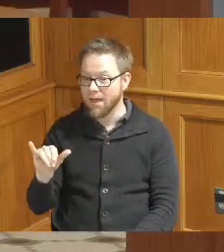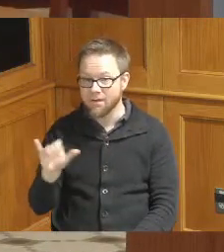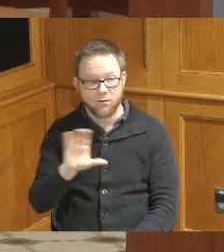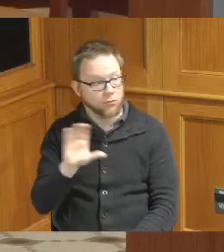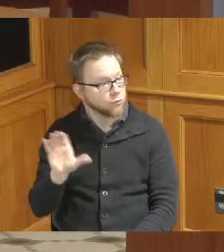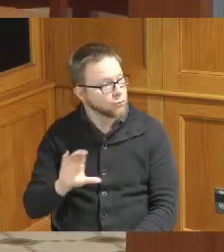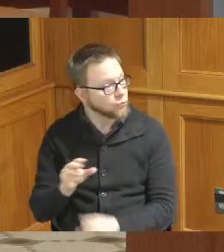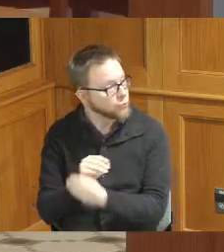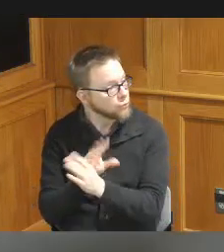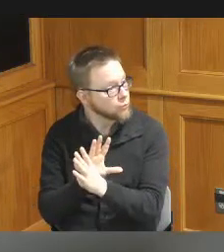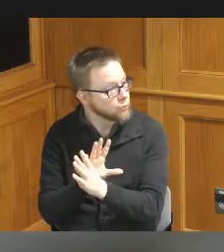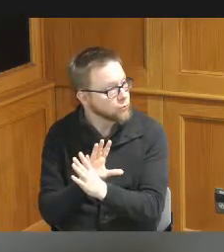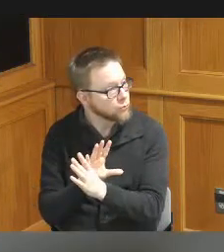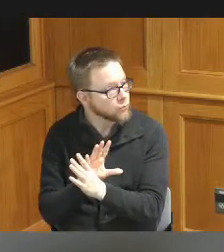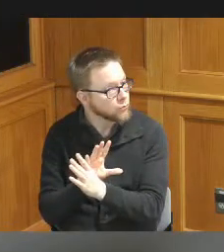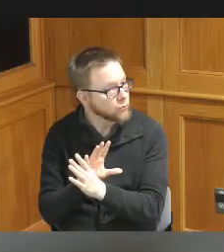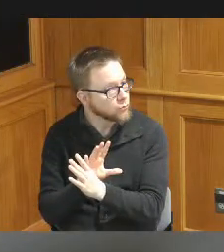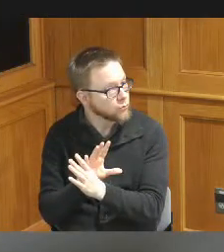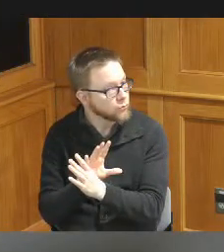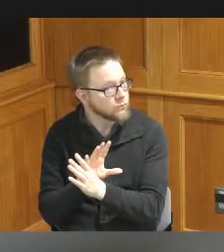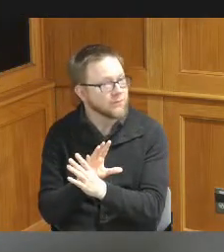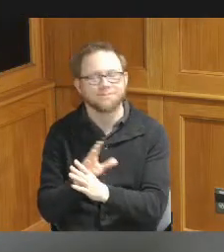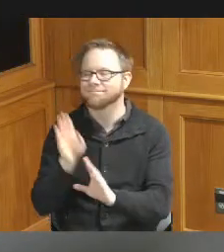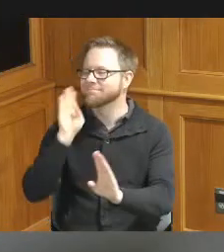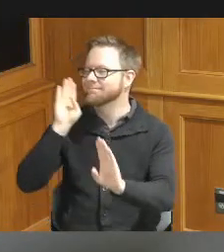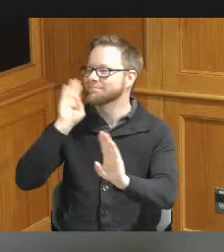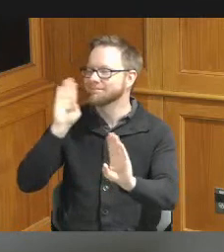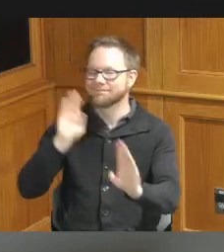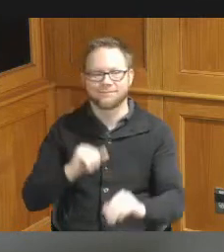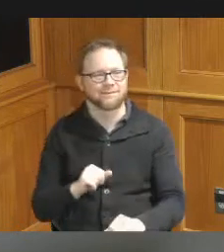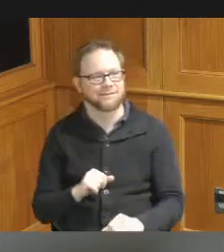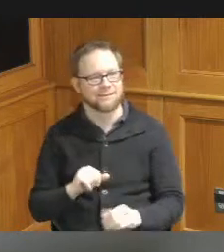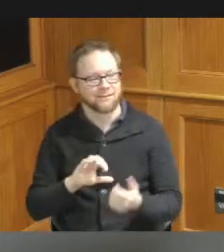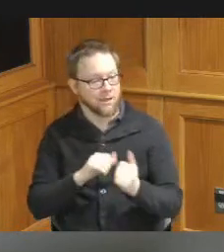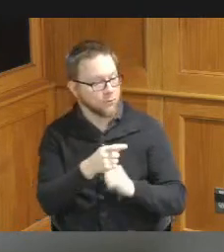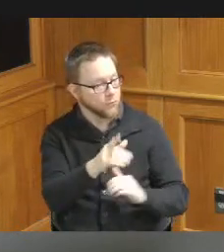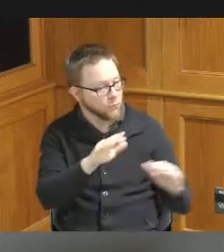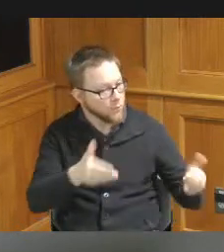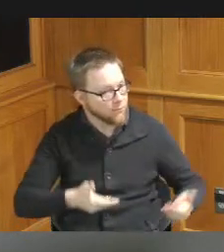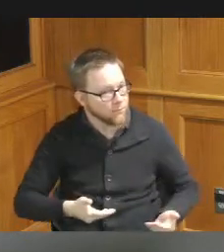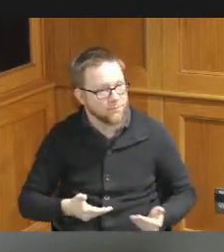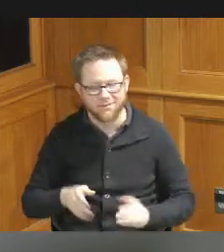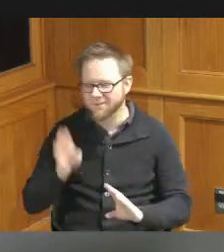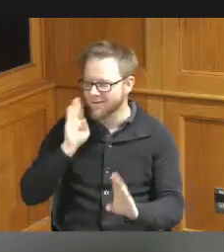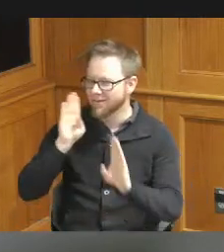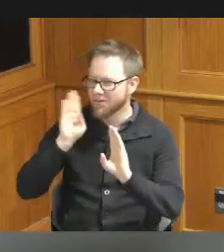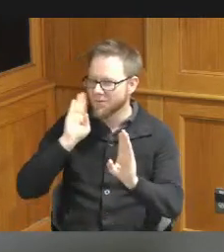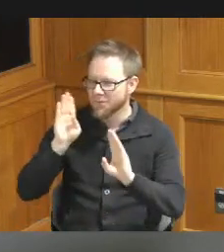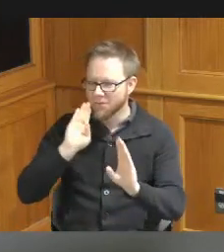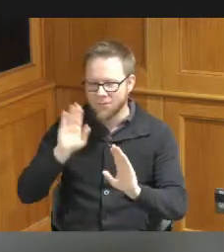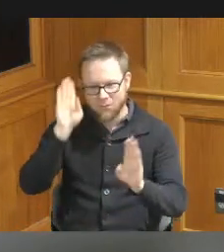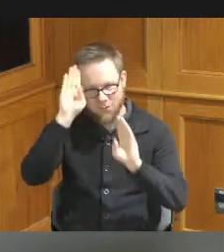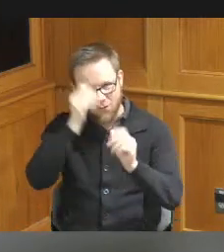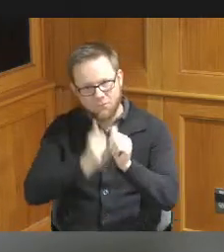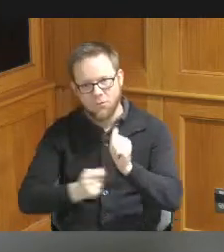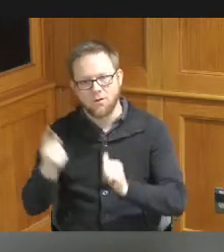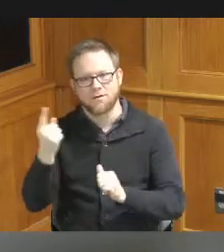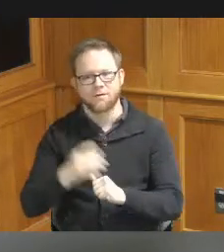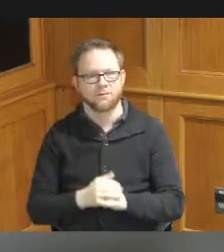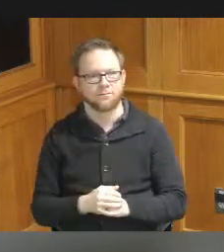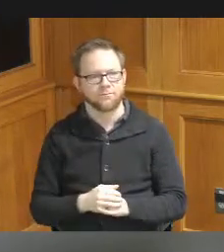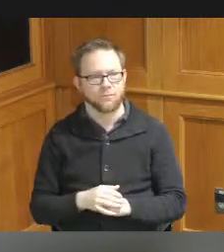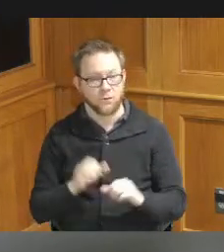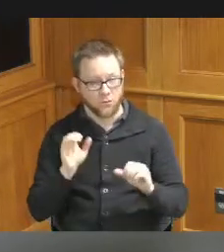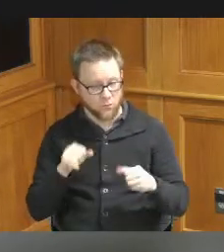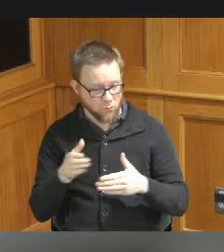the zoom hi Hi how are you welcome hi hi everyone let me see if I can share my screen here